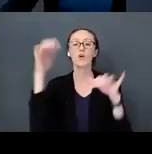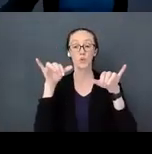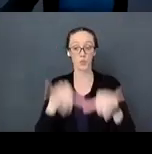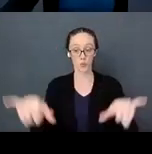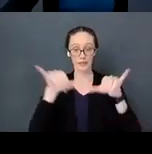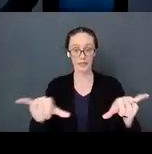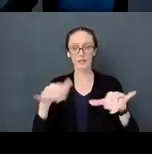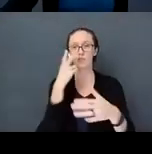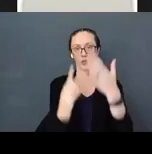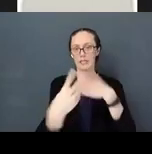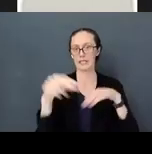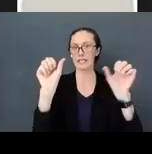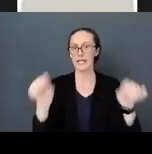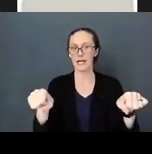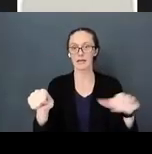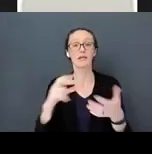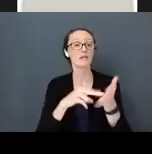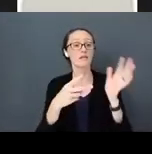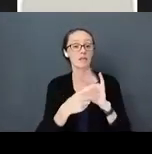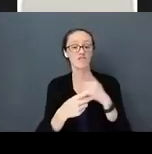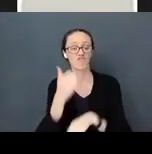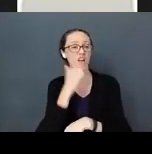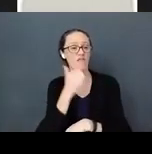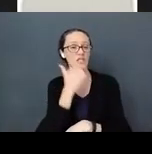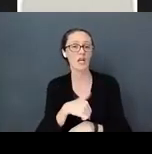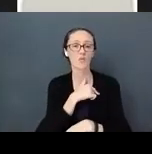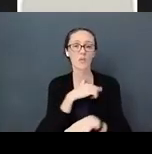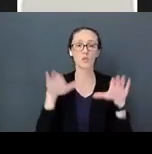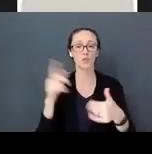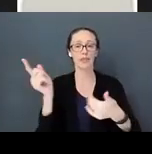throughout the day - every day we do this and this. I'm not talking about it must be 8 o'clock.